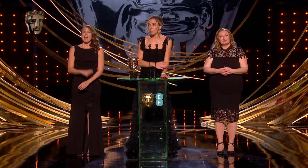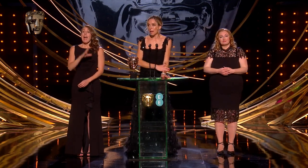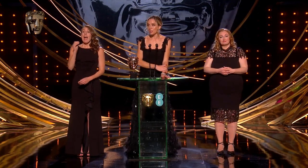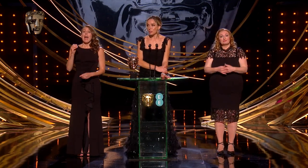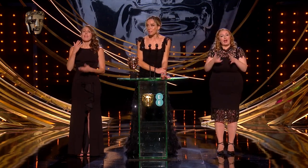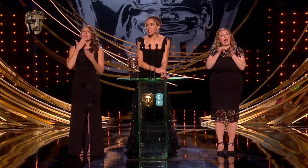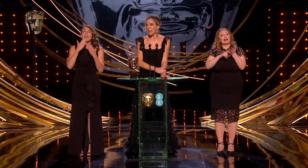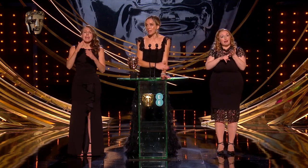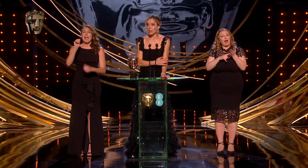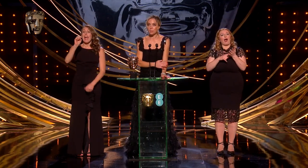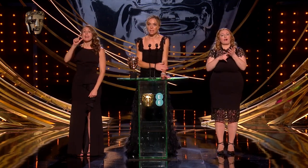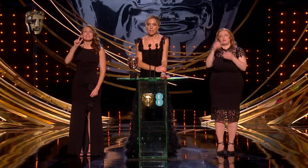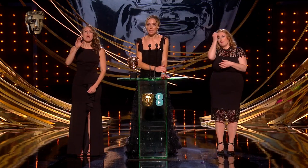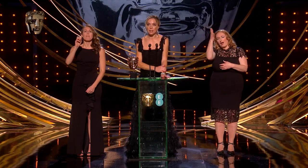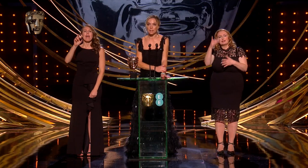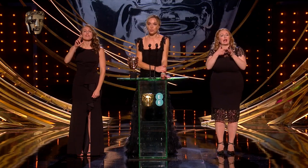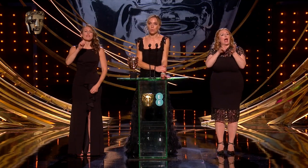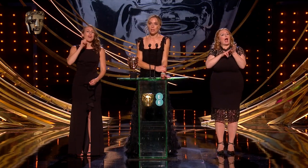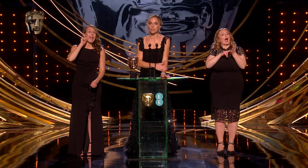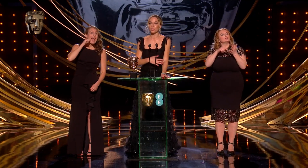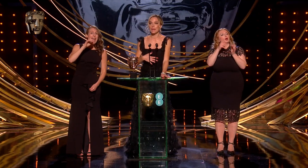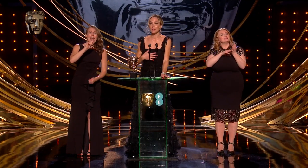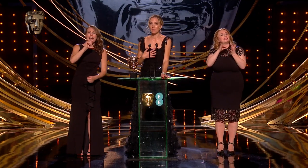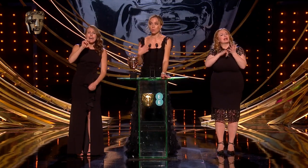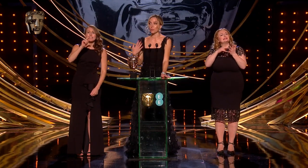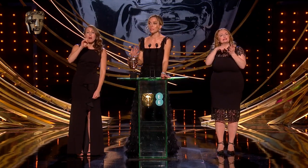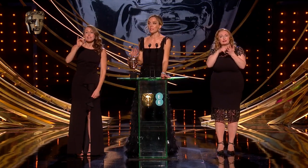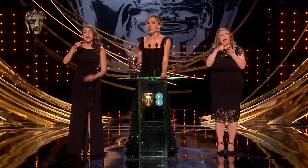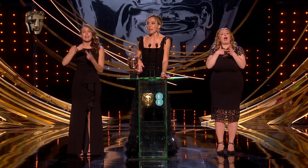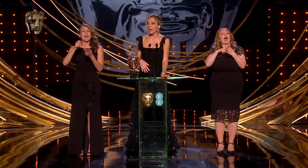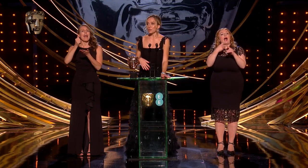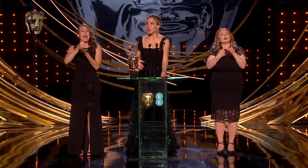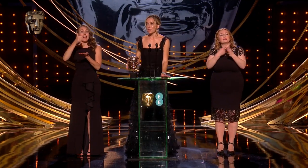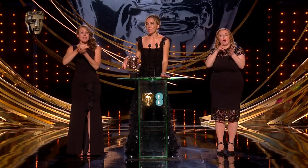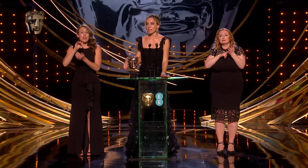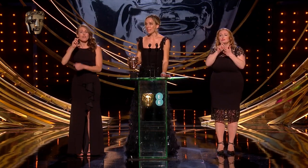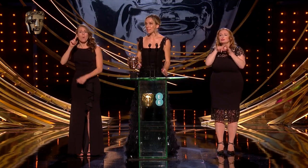masters, Anne Tomasetti and Alexandria Wales for taking my words and turning them into this